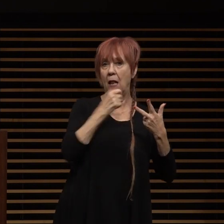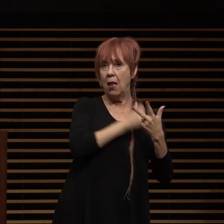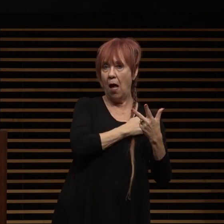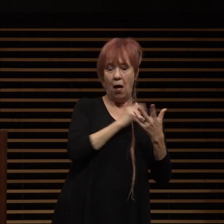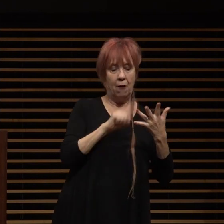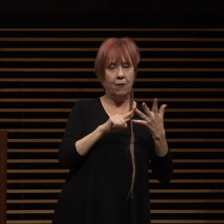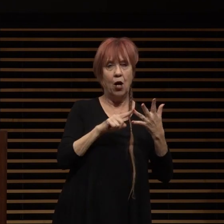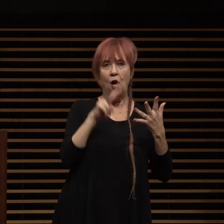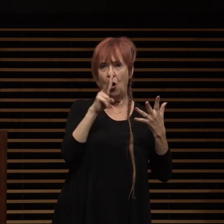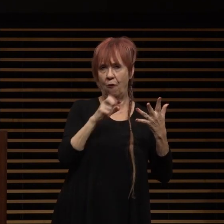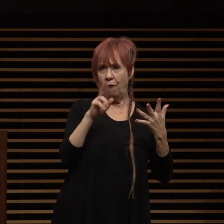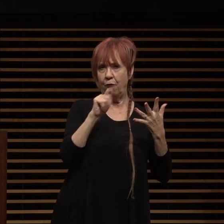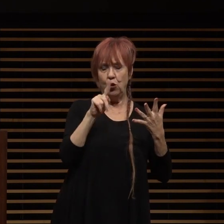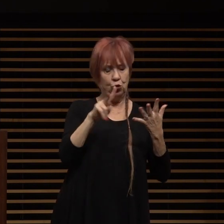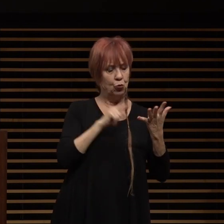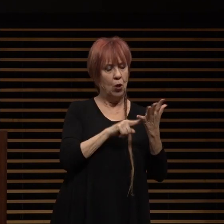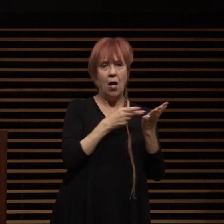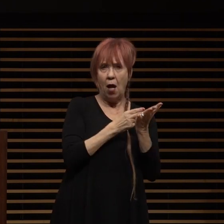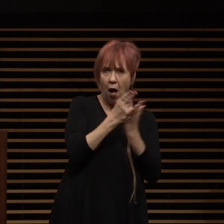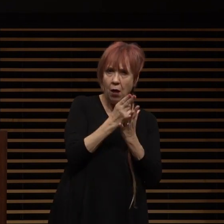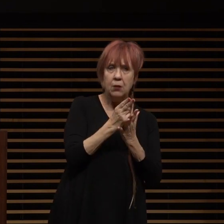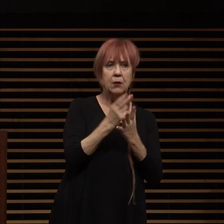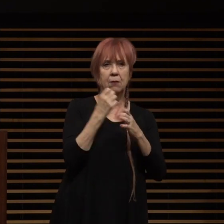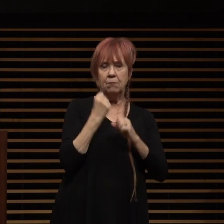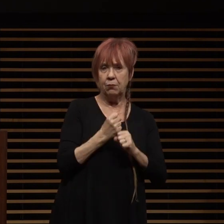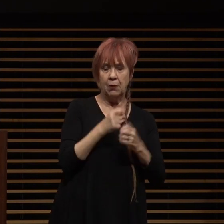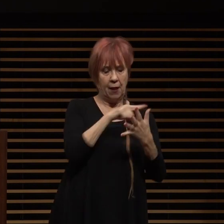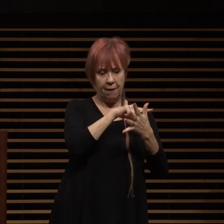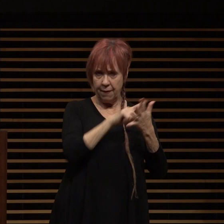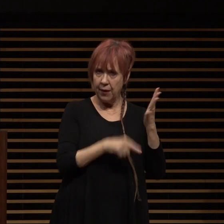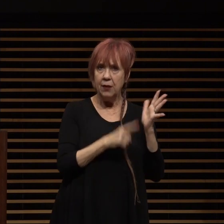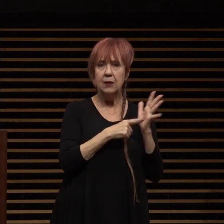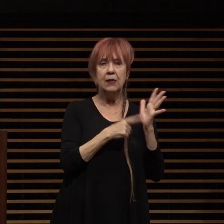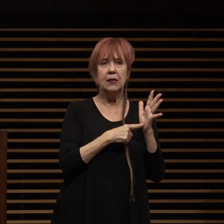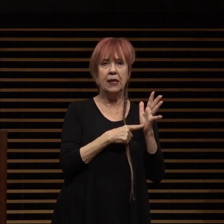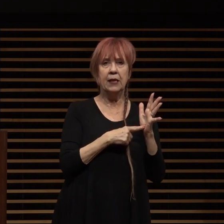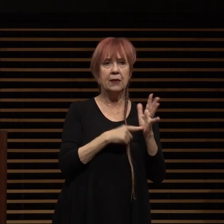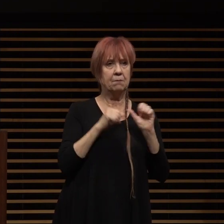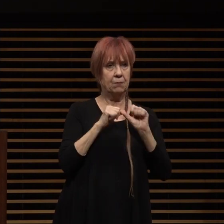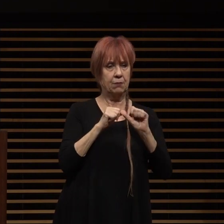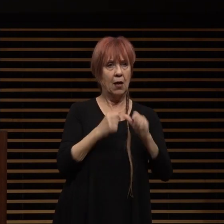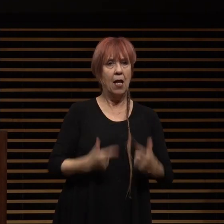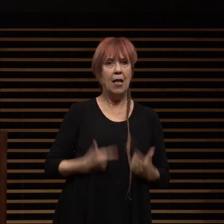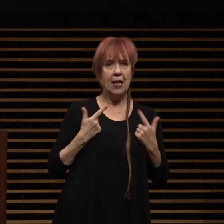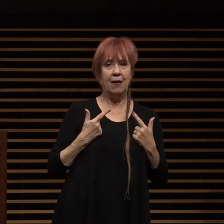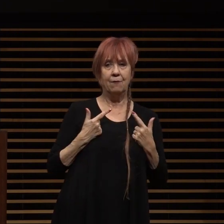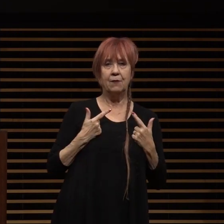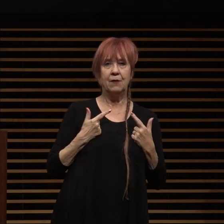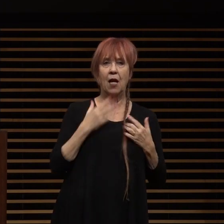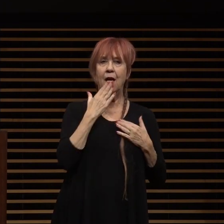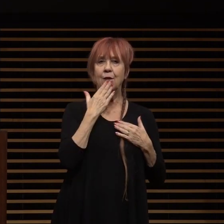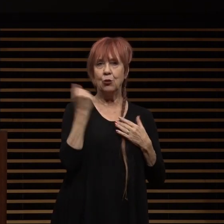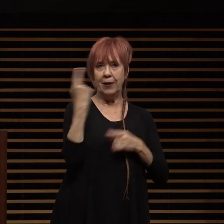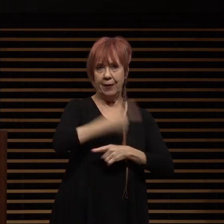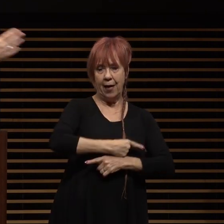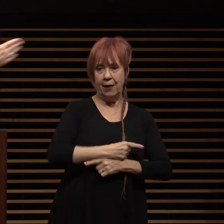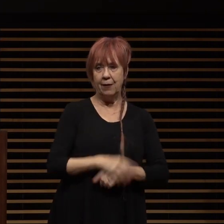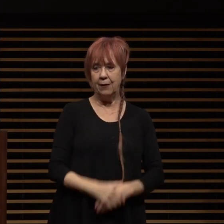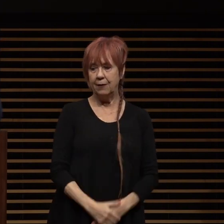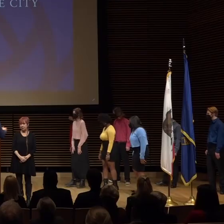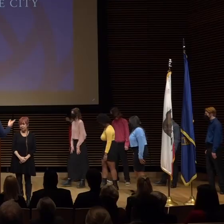virtue honesty integrity these things